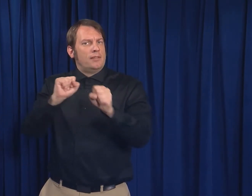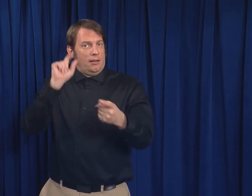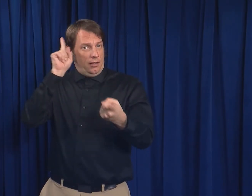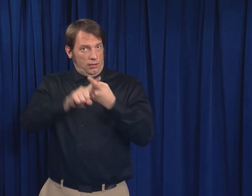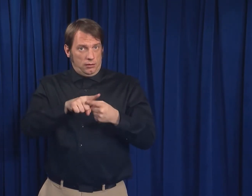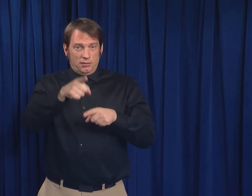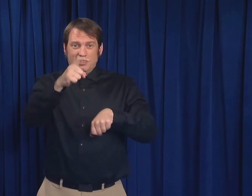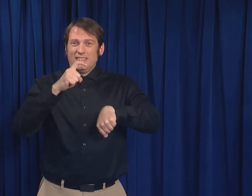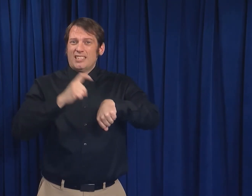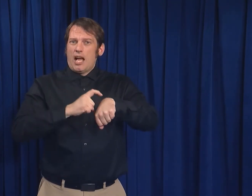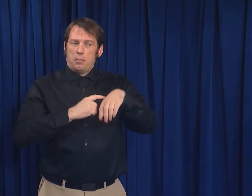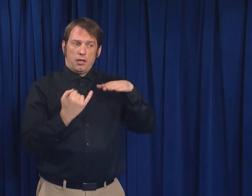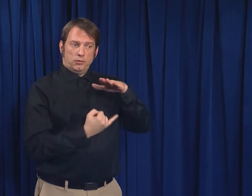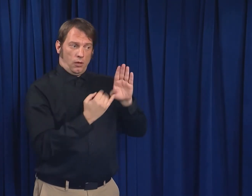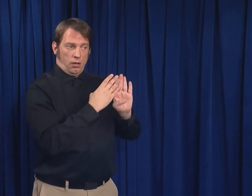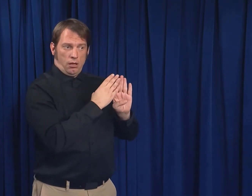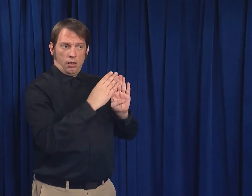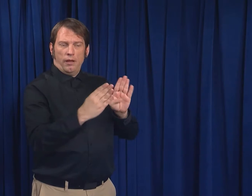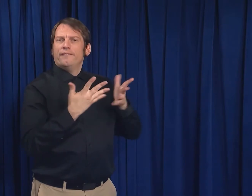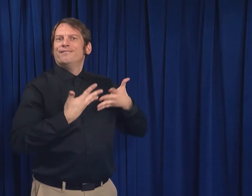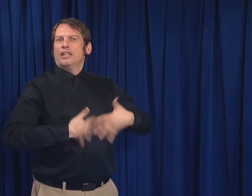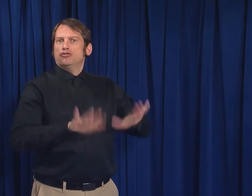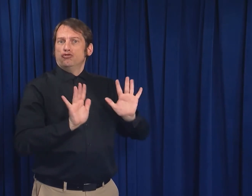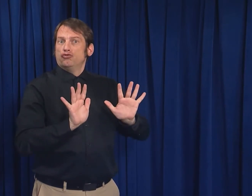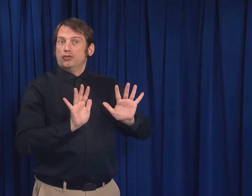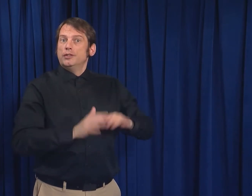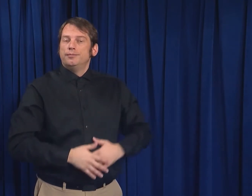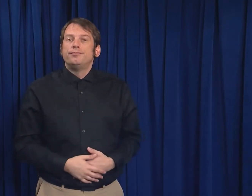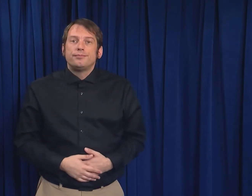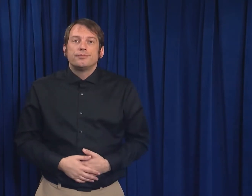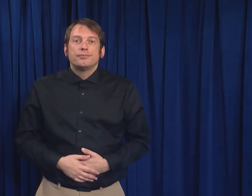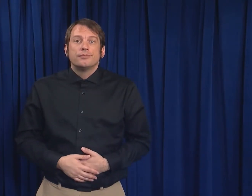until your isolation period has ended.